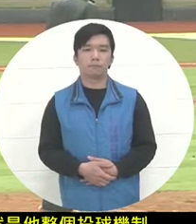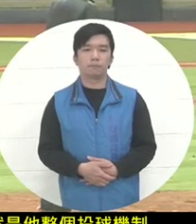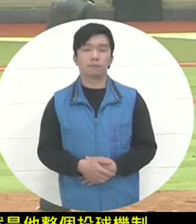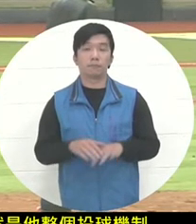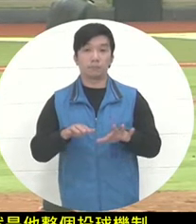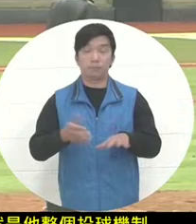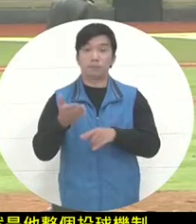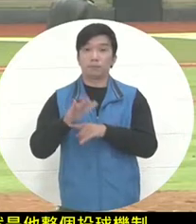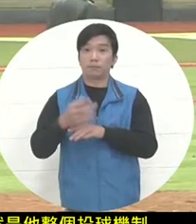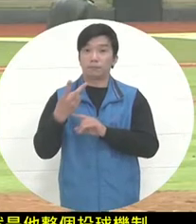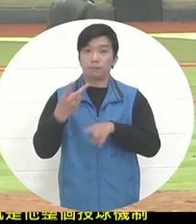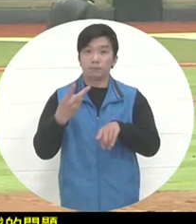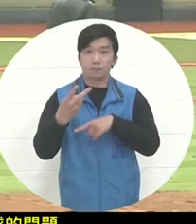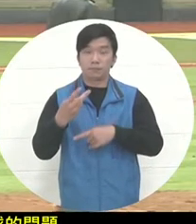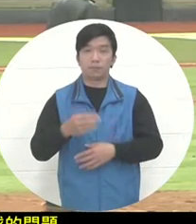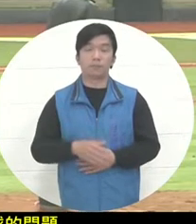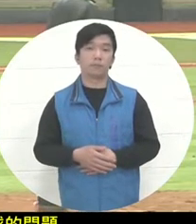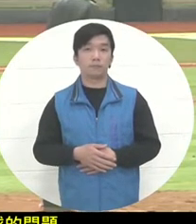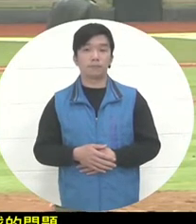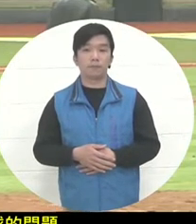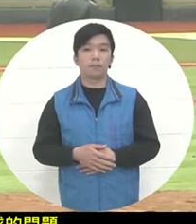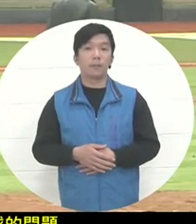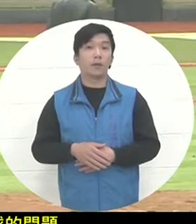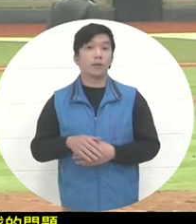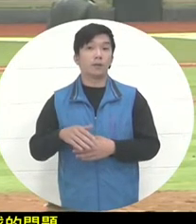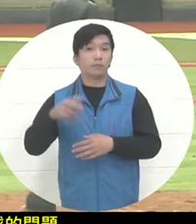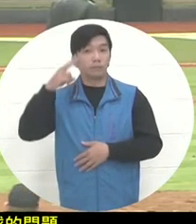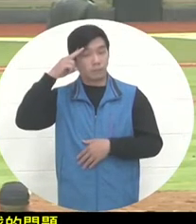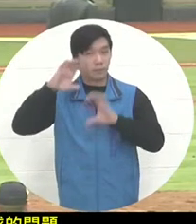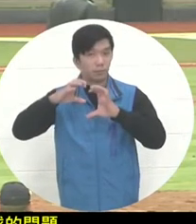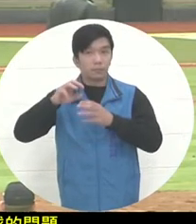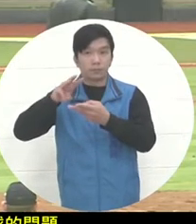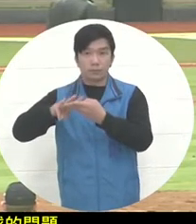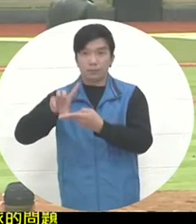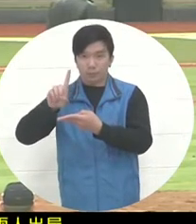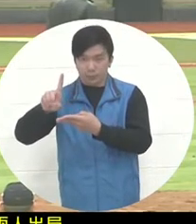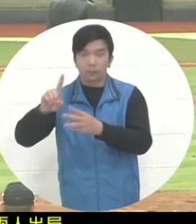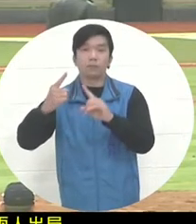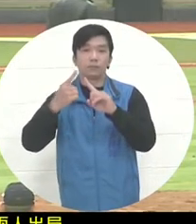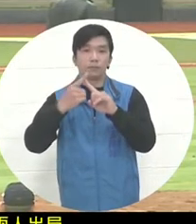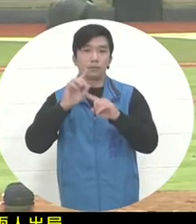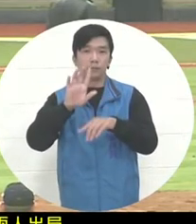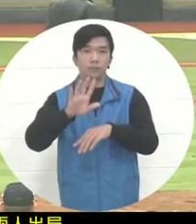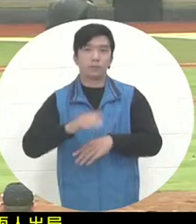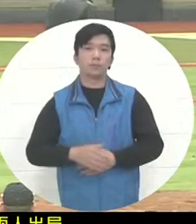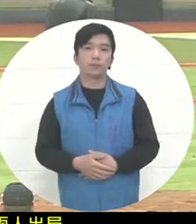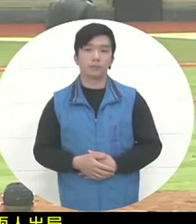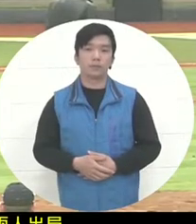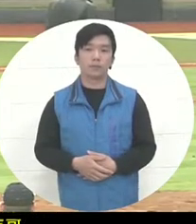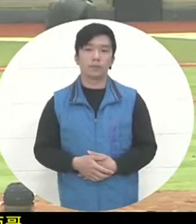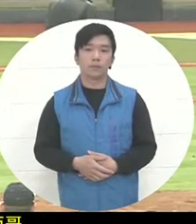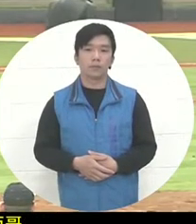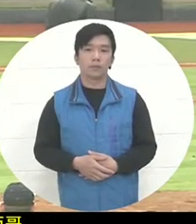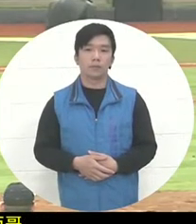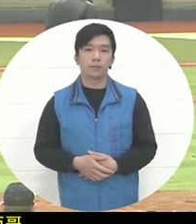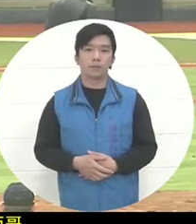Two outs. Mexico continues to have runners coming to capture first base. Well, at this time,